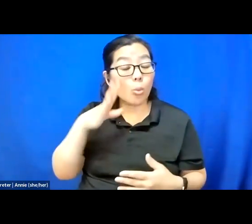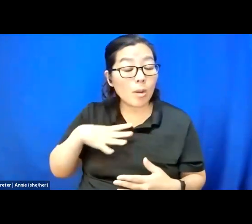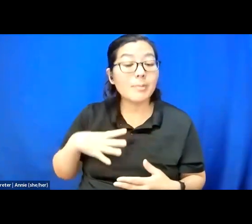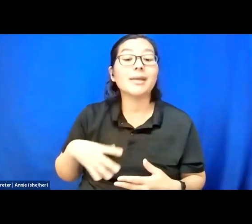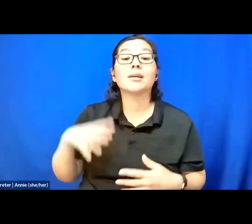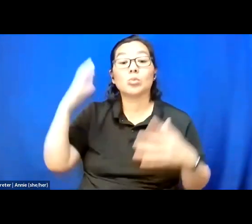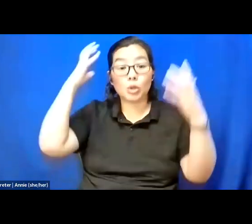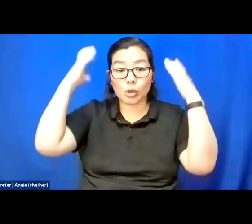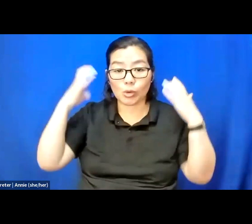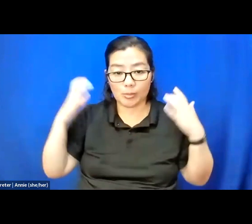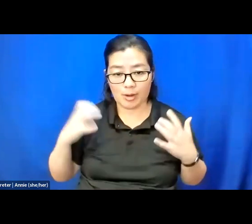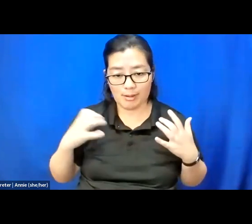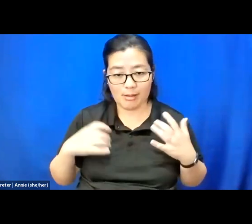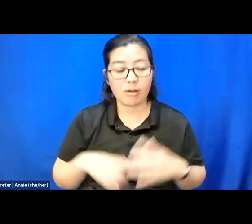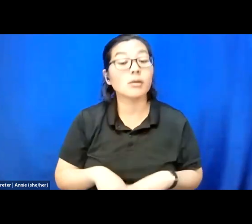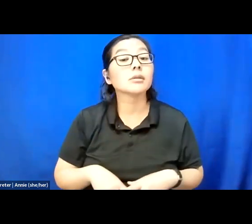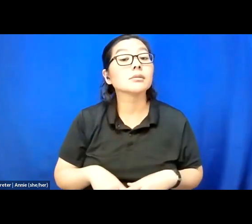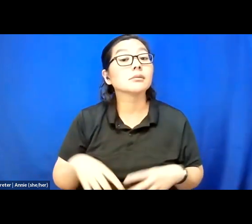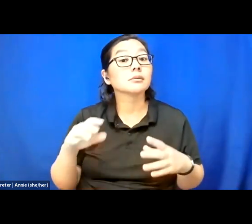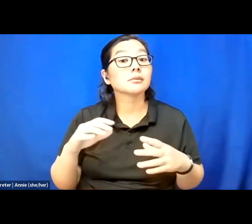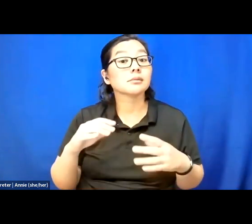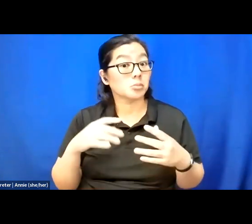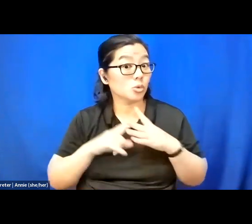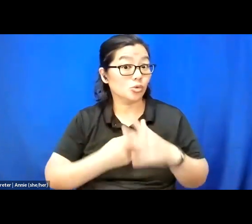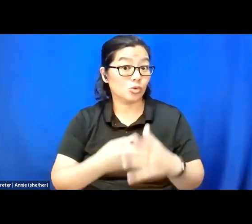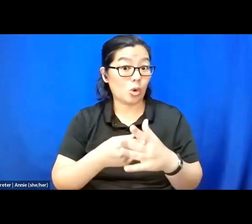I'd like to begin with some gratitudes.